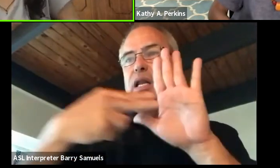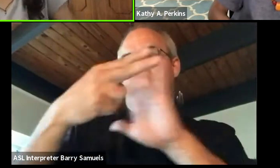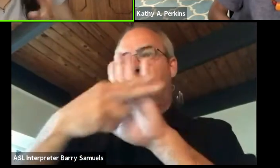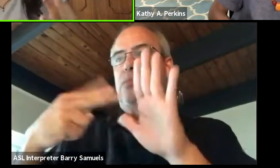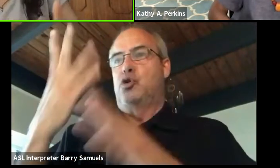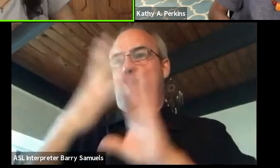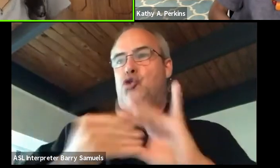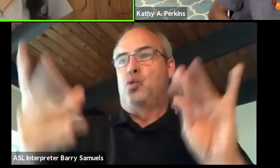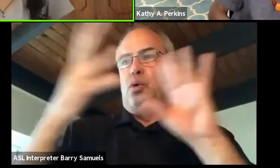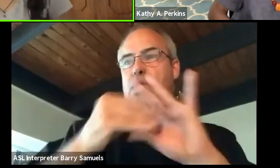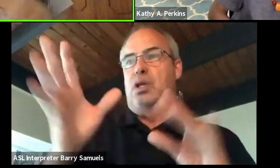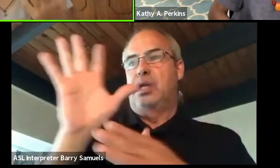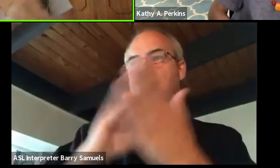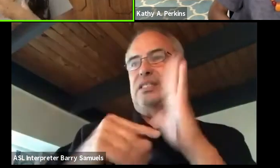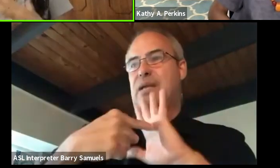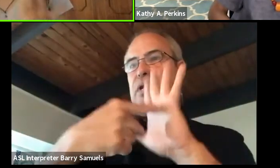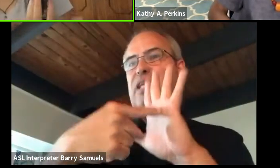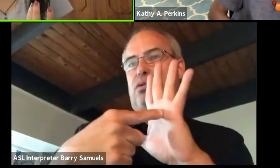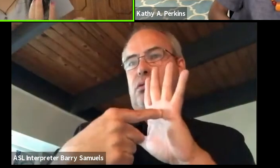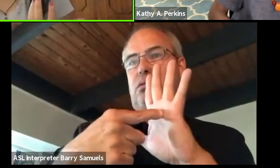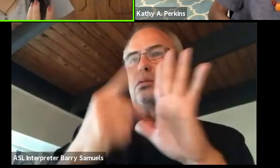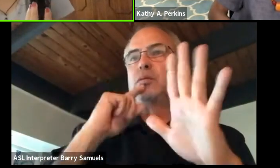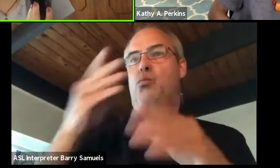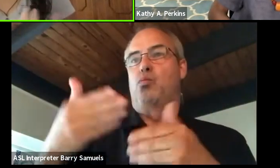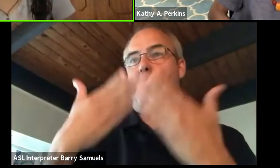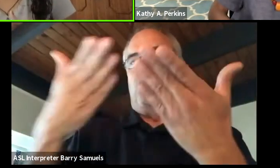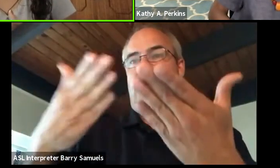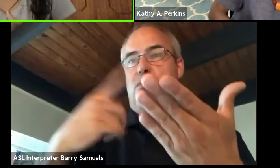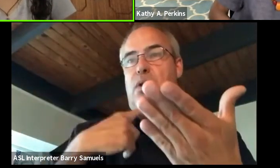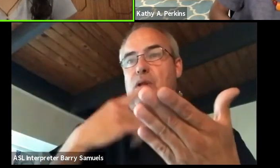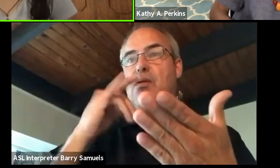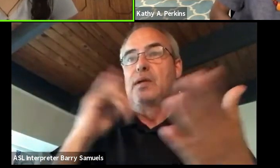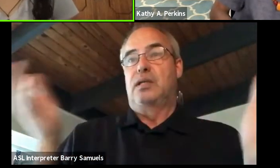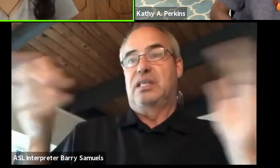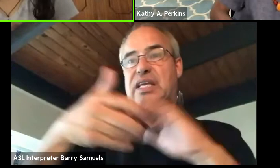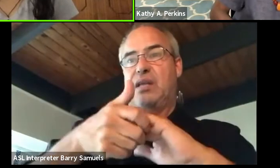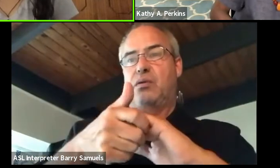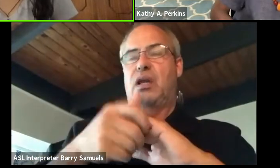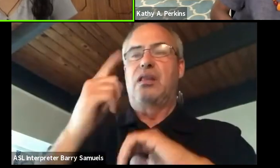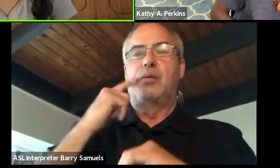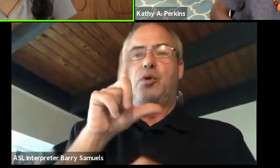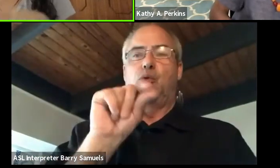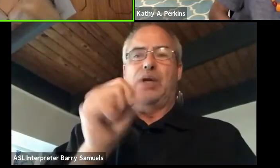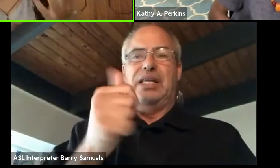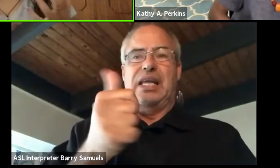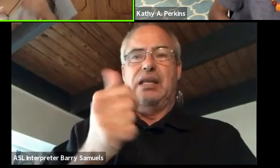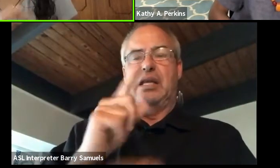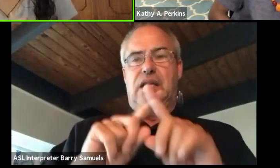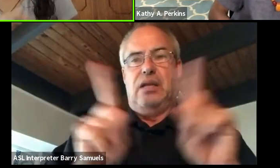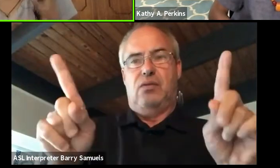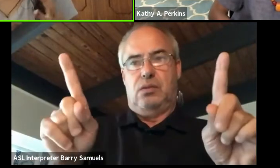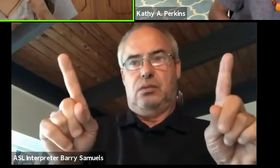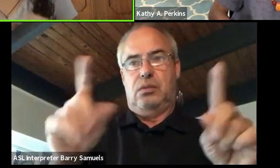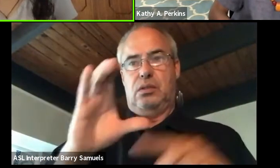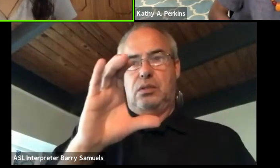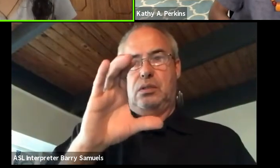So, and I brought the City Gomez together, I think in 2010, and their festival that brought the City Gomez to perform